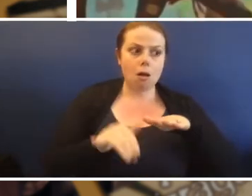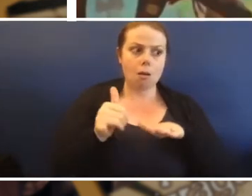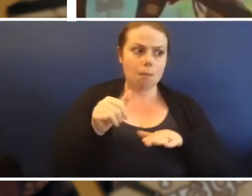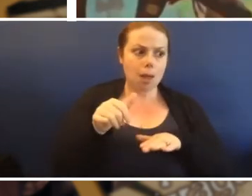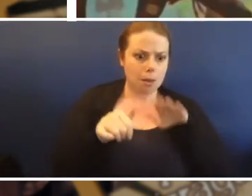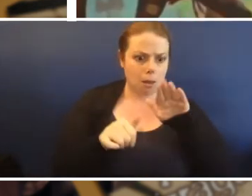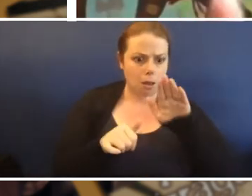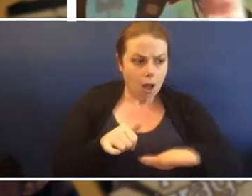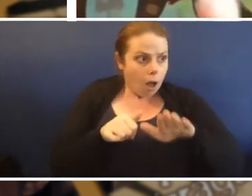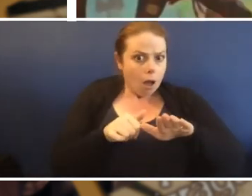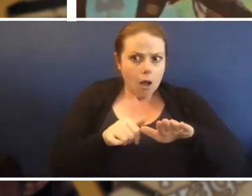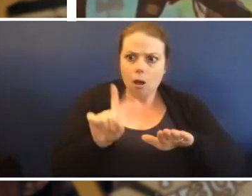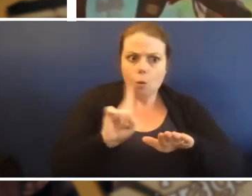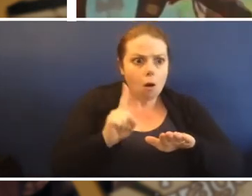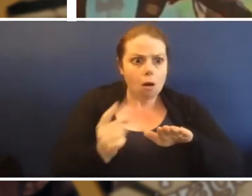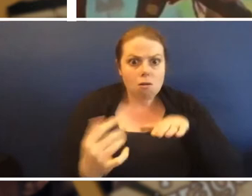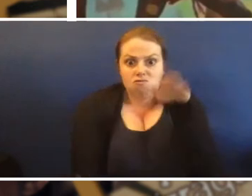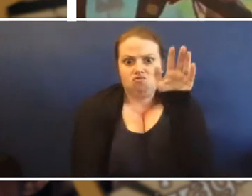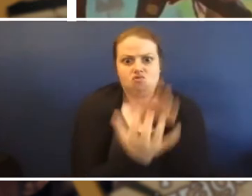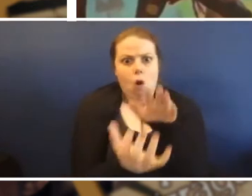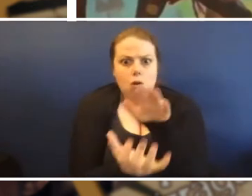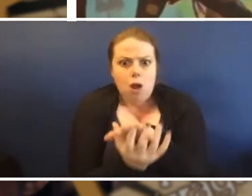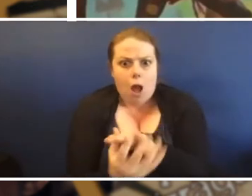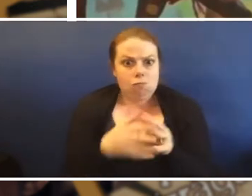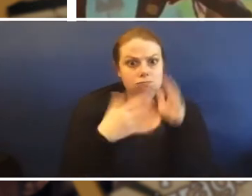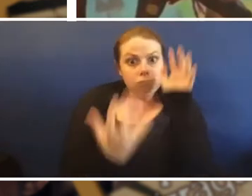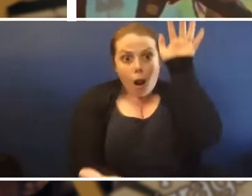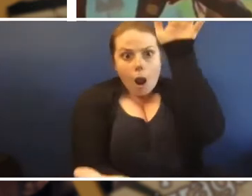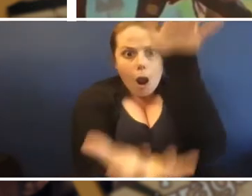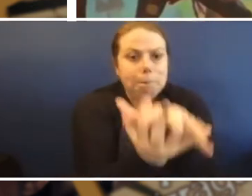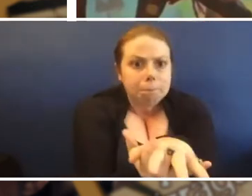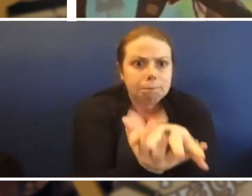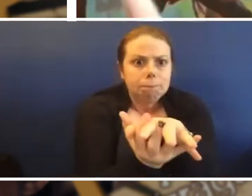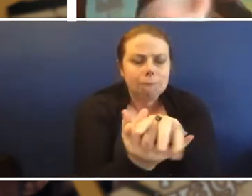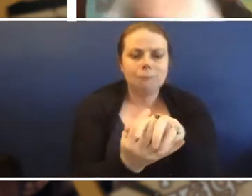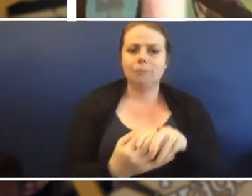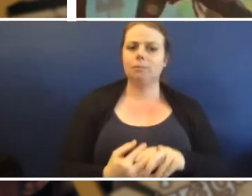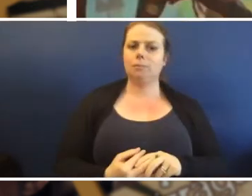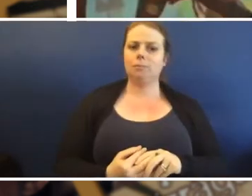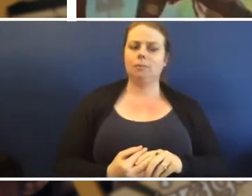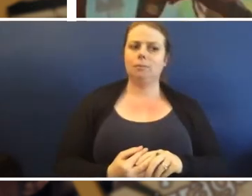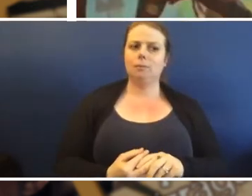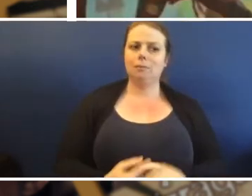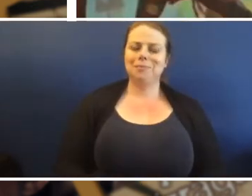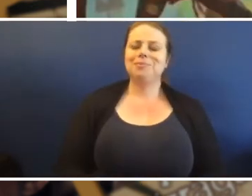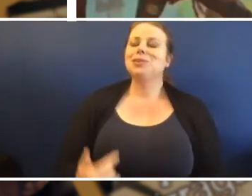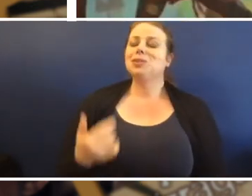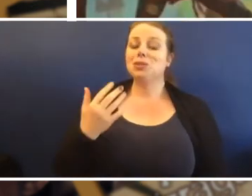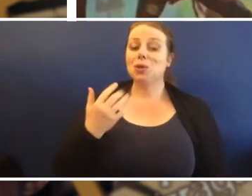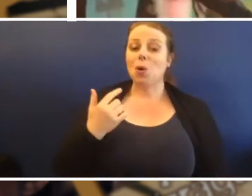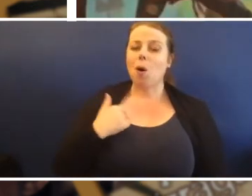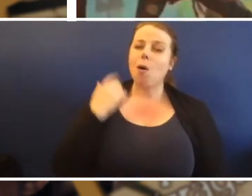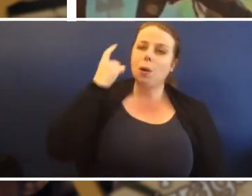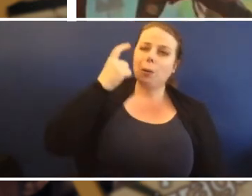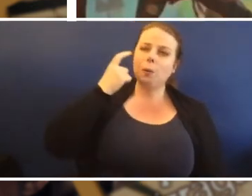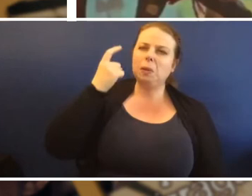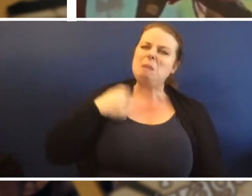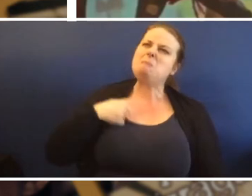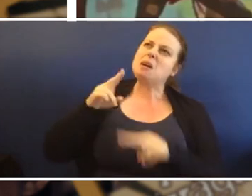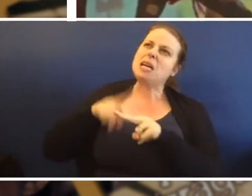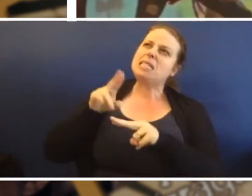it might be a crocodile in there. So I'm thinking as I always do when my Dad tells me something